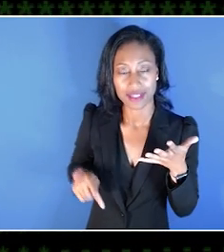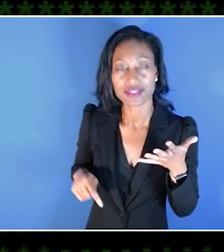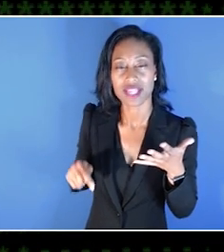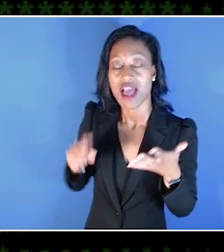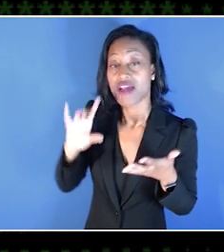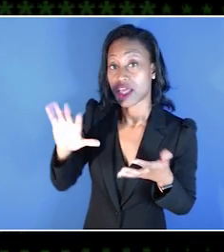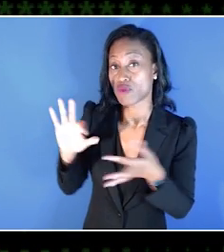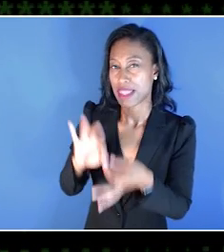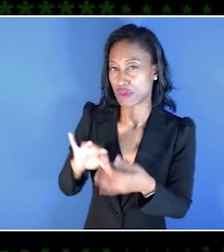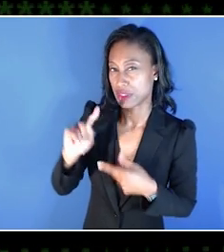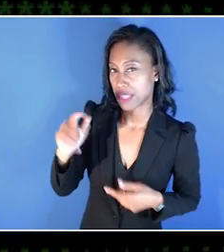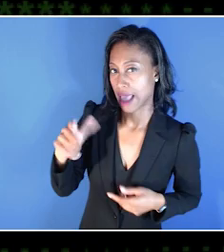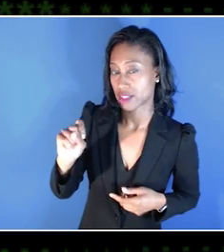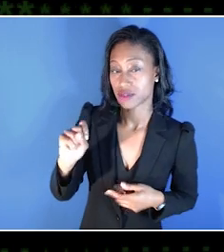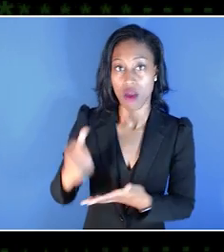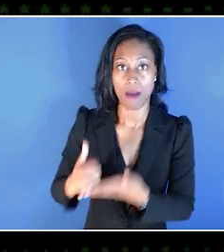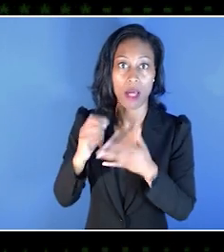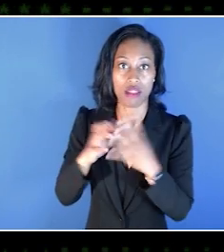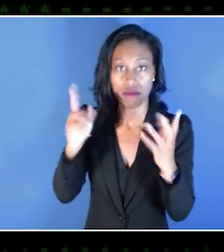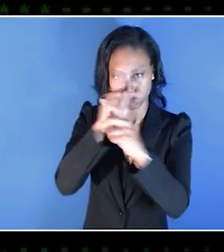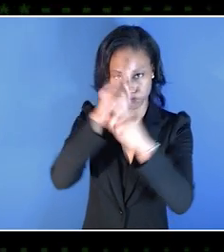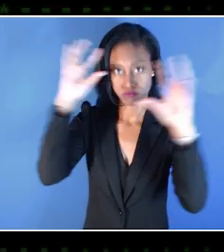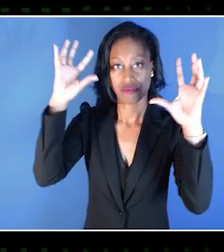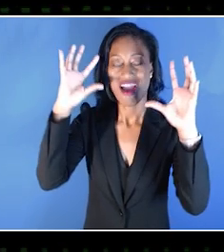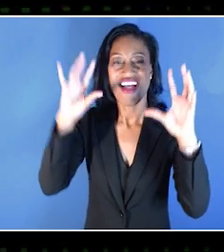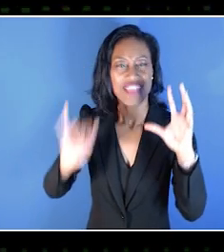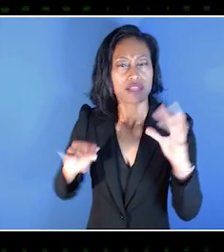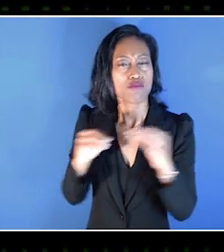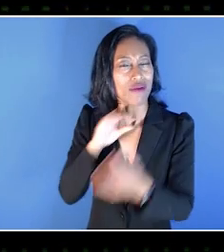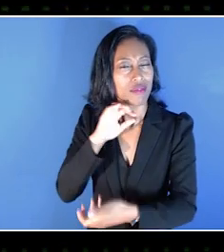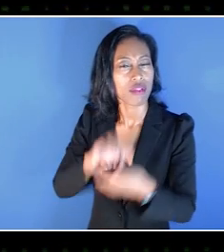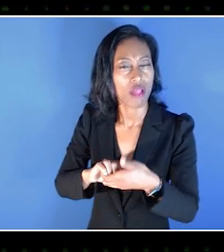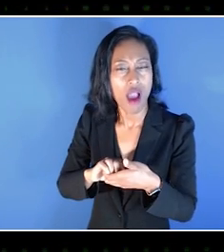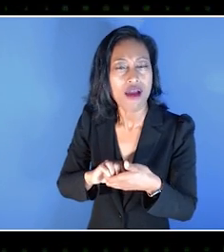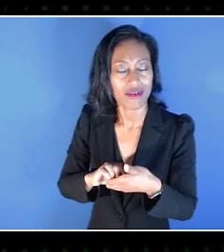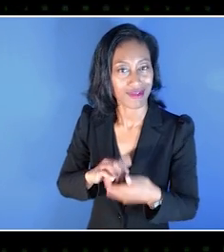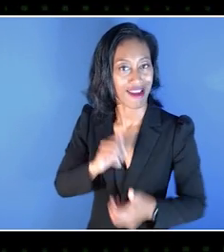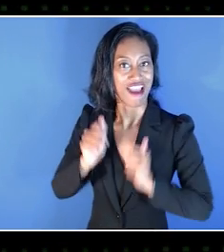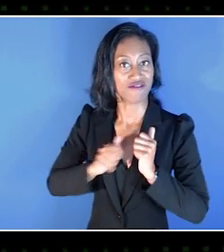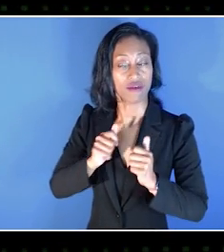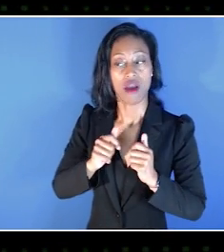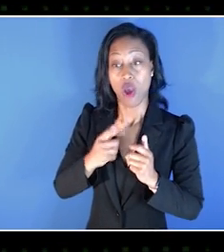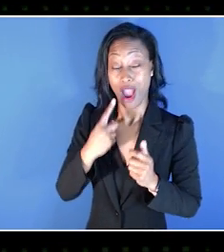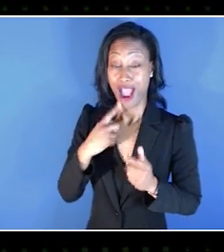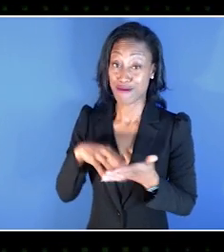It gave us kind of a baseline of what's already done. So it really is a sort of a collaborative effort and we're learning from each other.